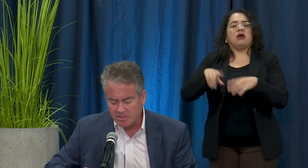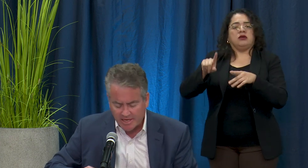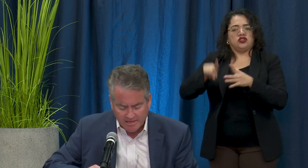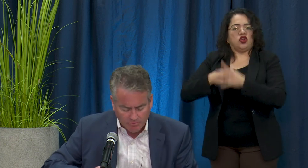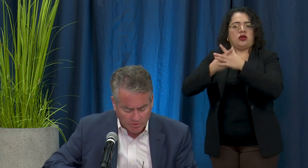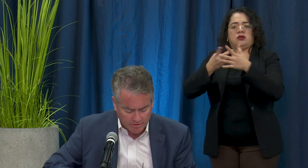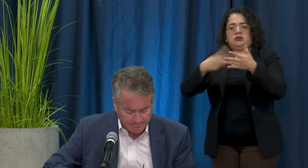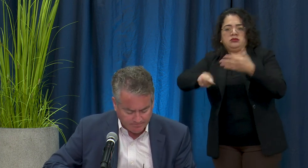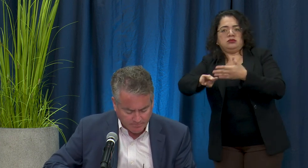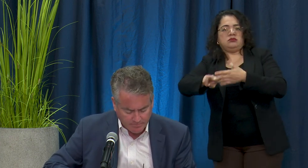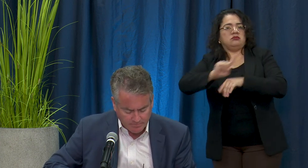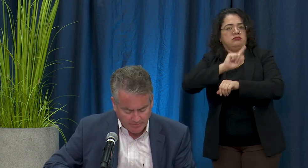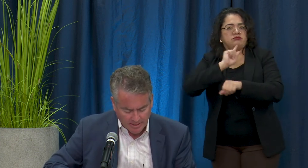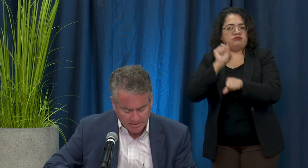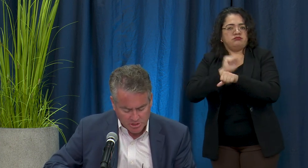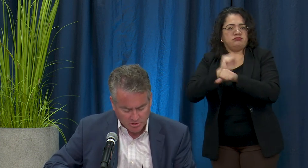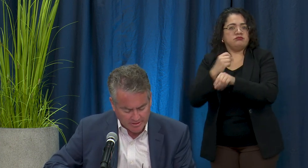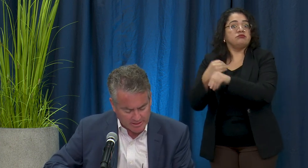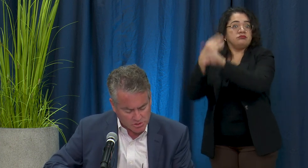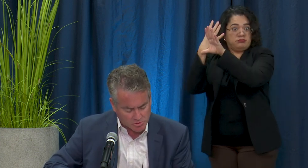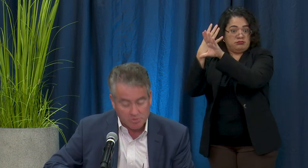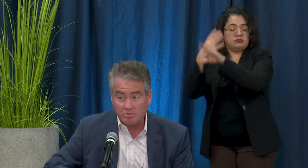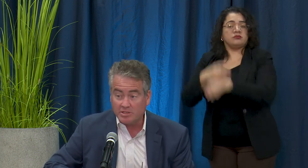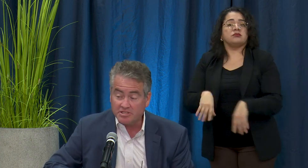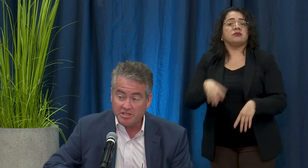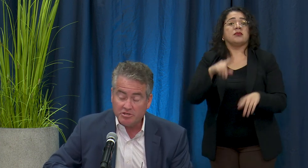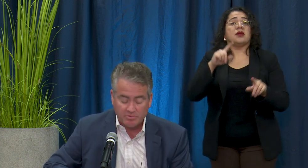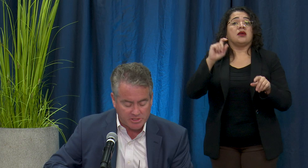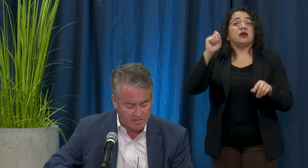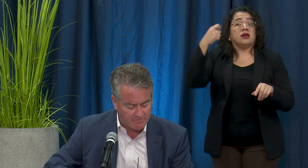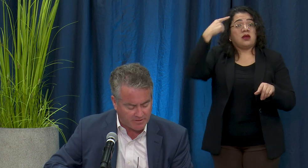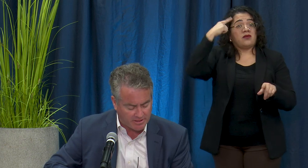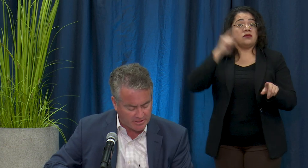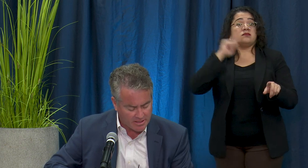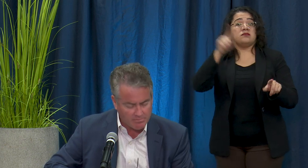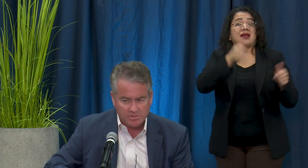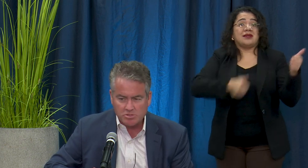executive order ensuring that schools will continue to receive funding but